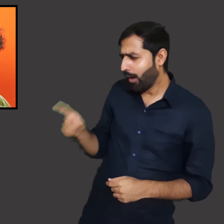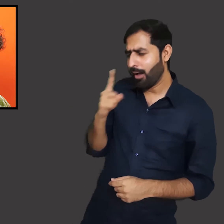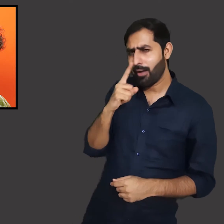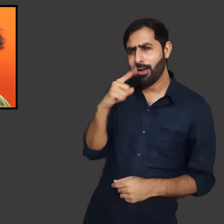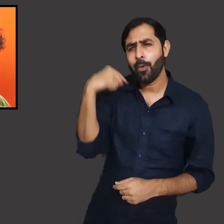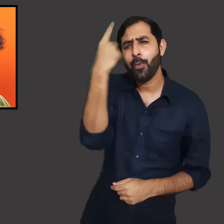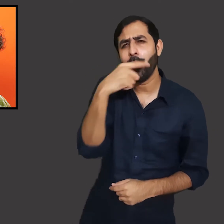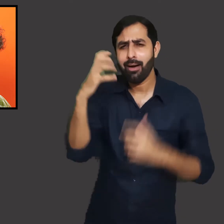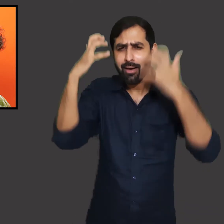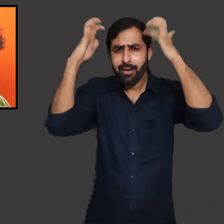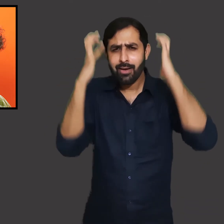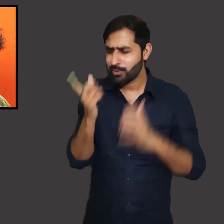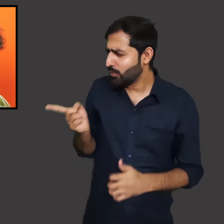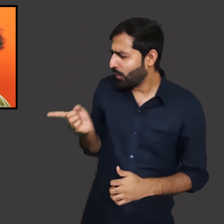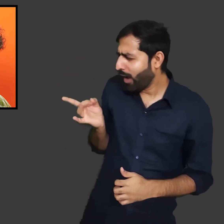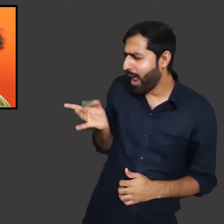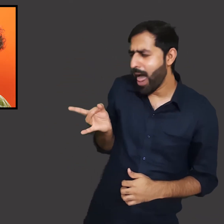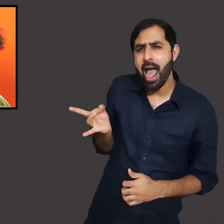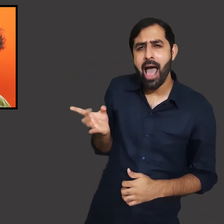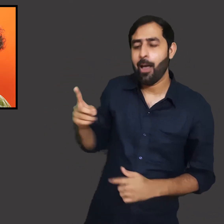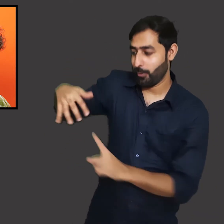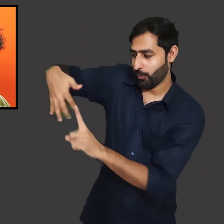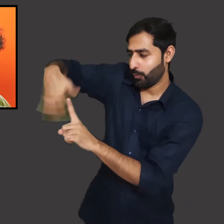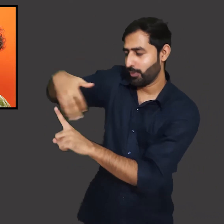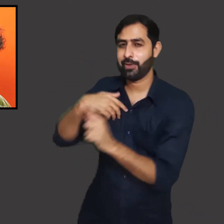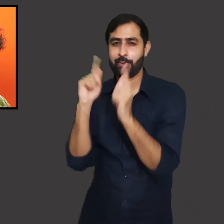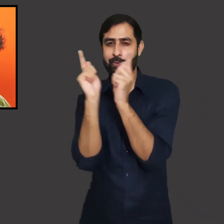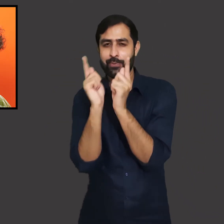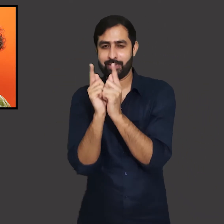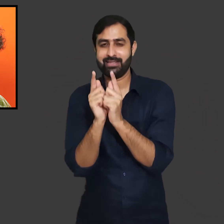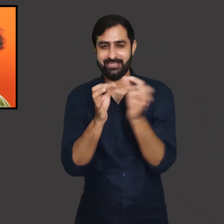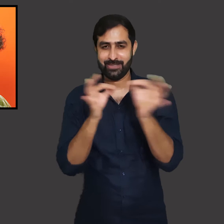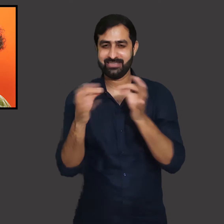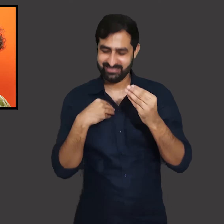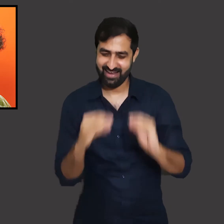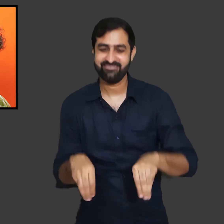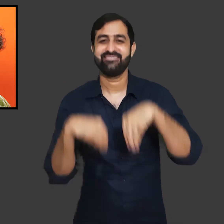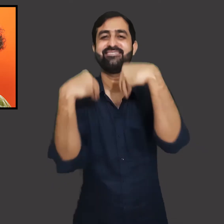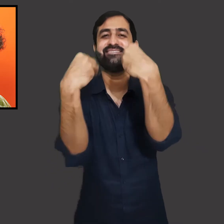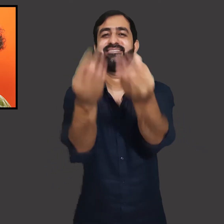But do you know about Arundhati Roy? Let me share a little brief about her background.